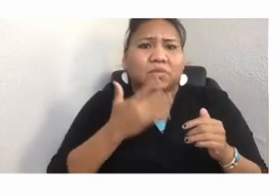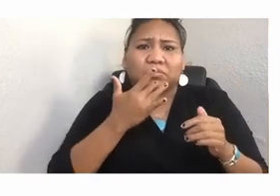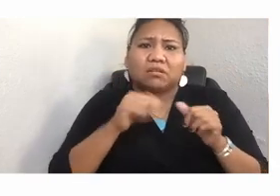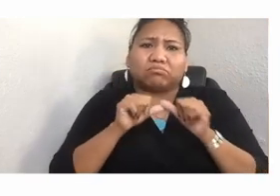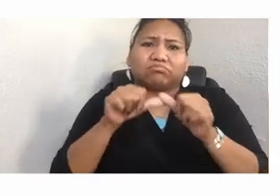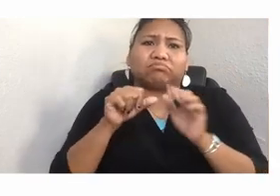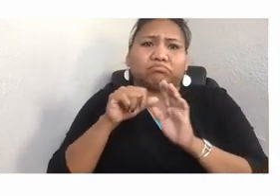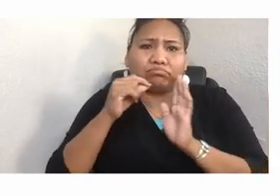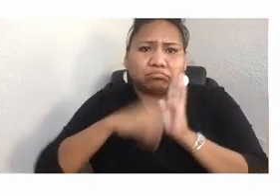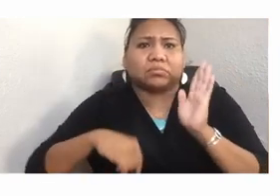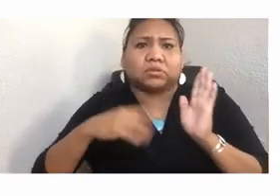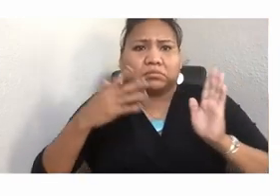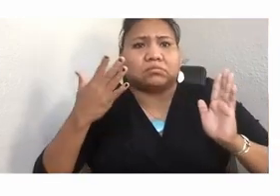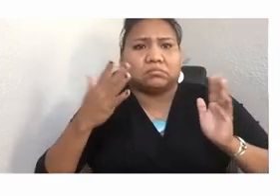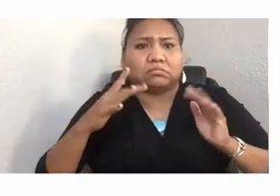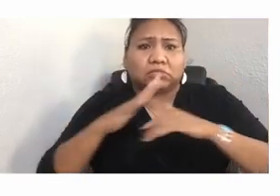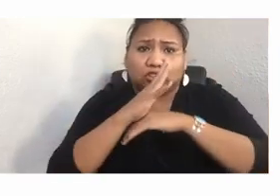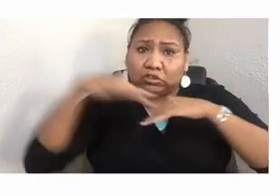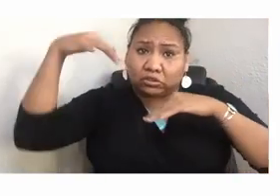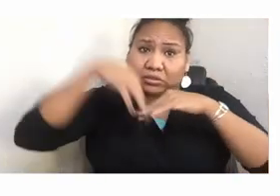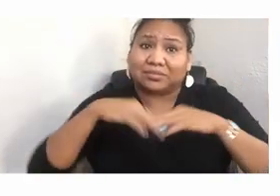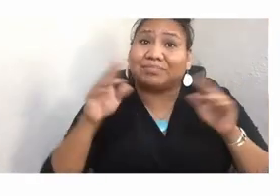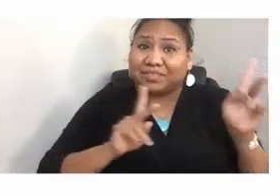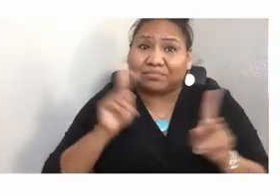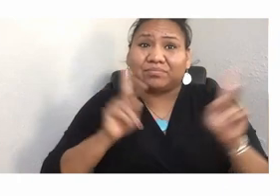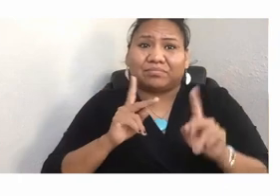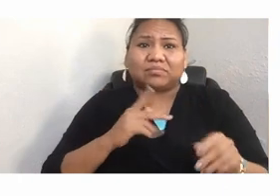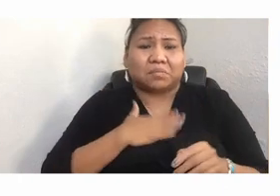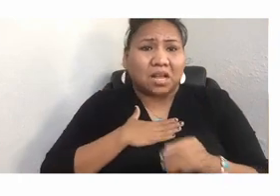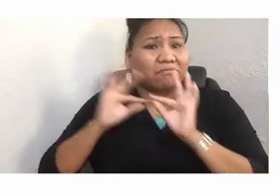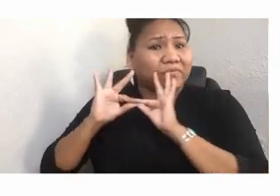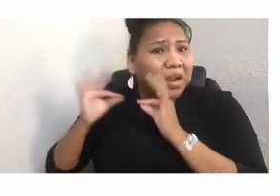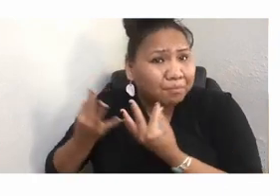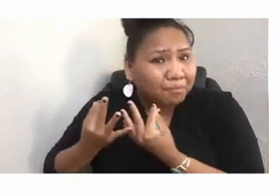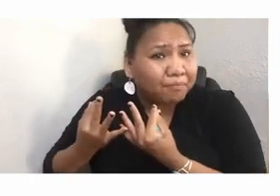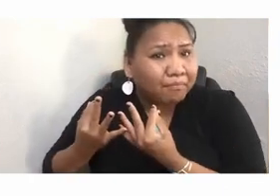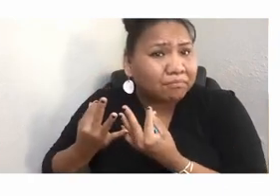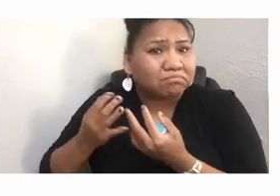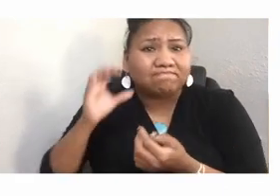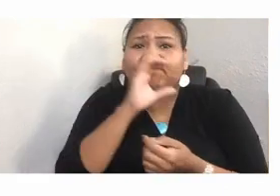And I'll tell you, it was a fruitless search. Of course, this was before since time immemorial curriculum was